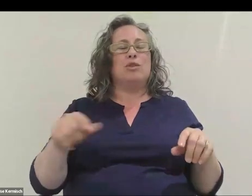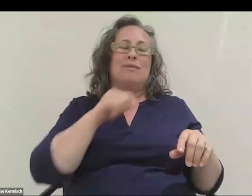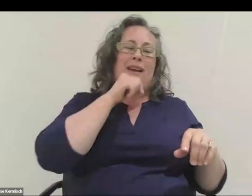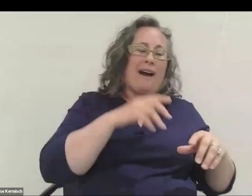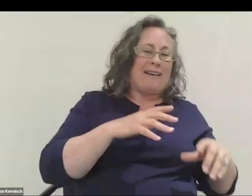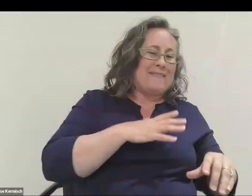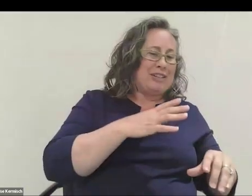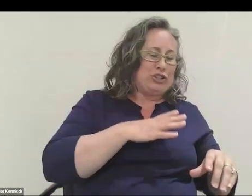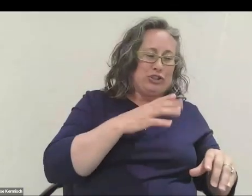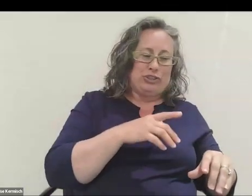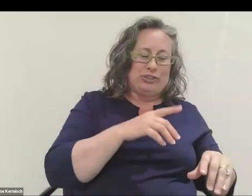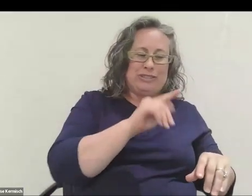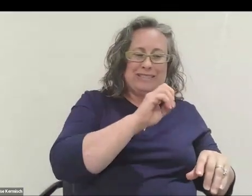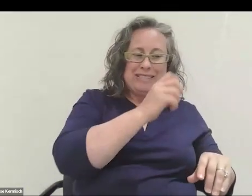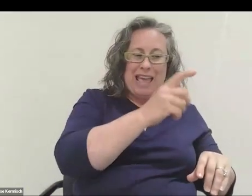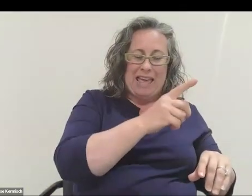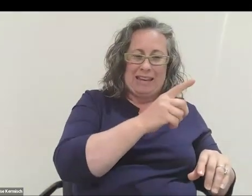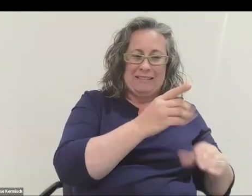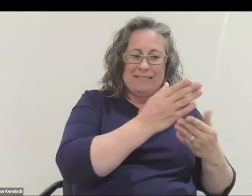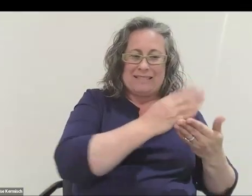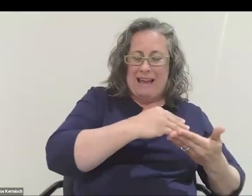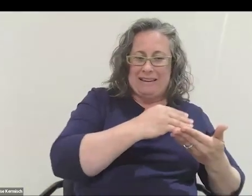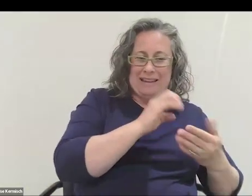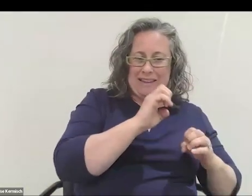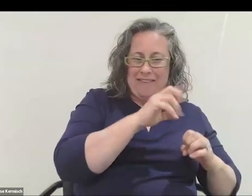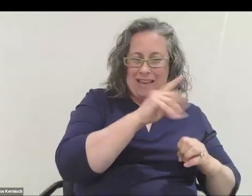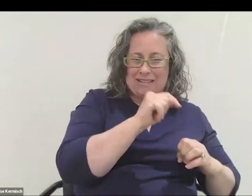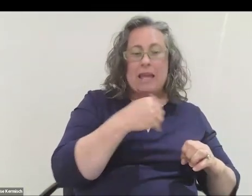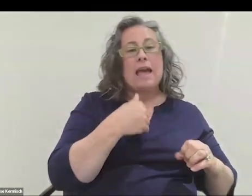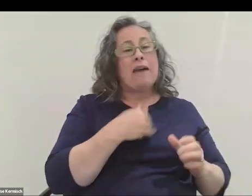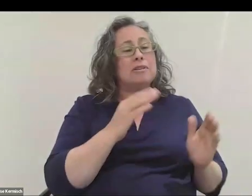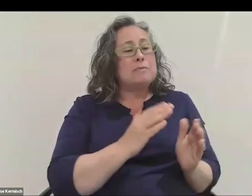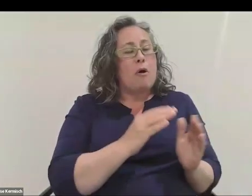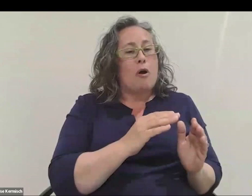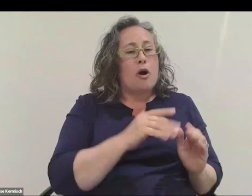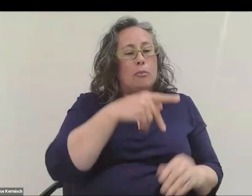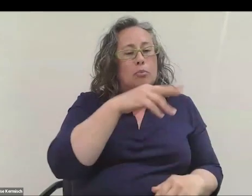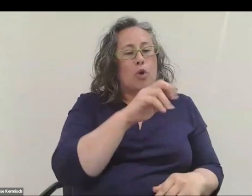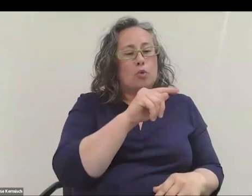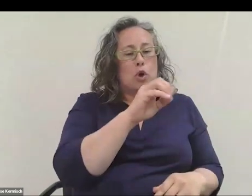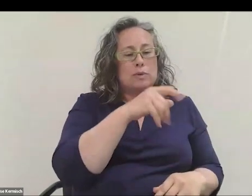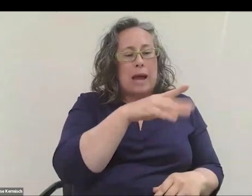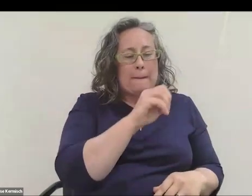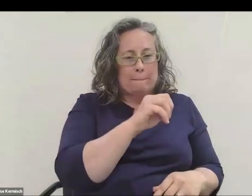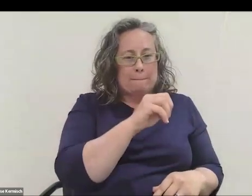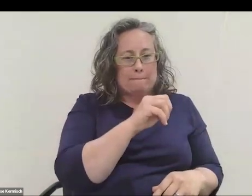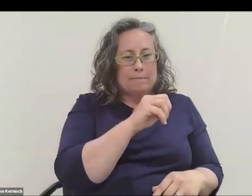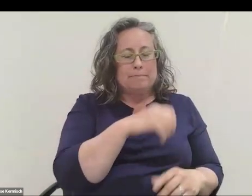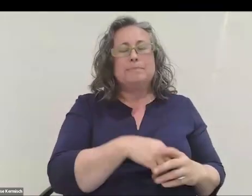TED side event. We have here a little prototype of the satellite that we've been working on, which was trying to take